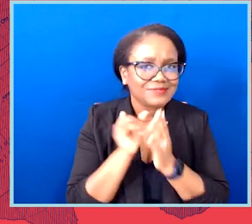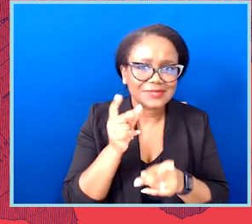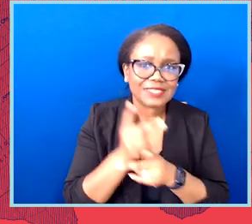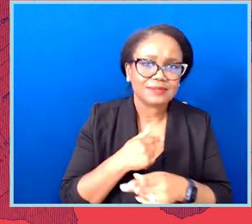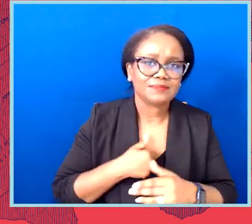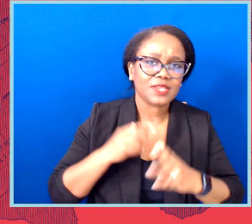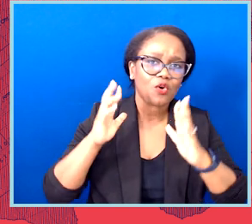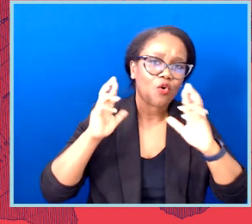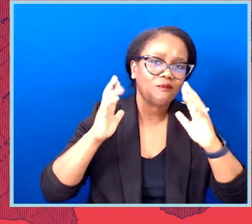and committed.